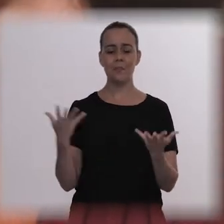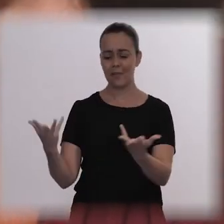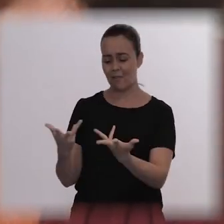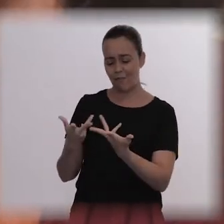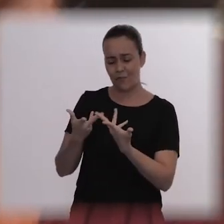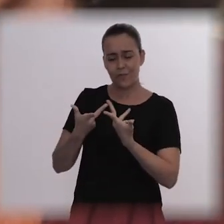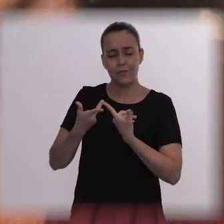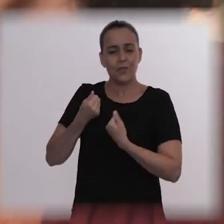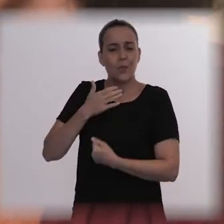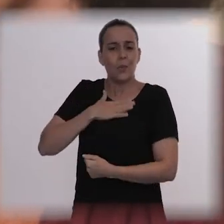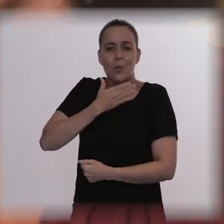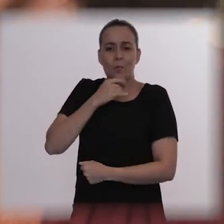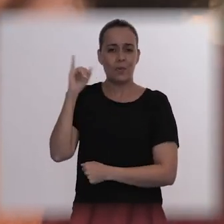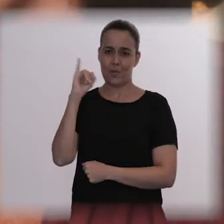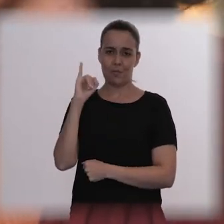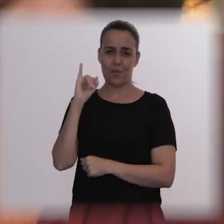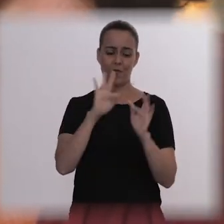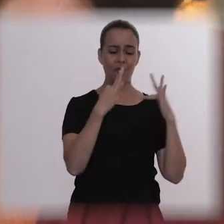very loved, very loved.